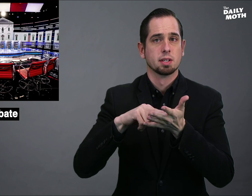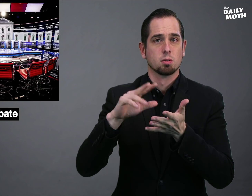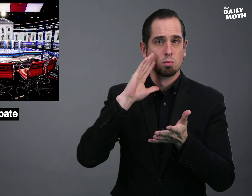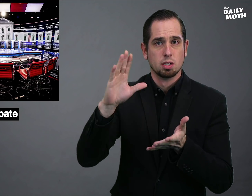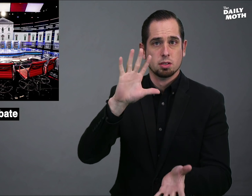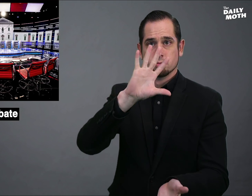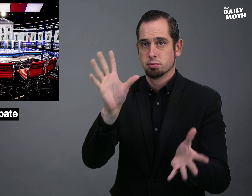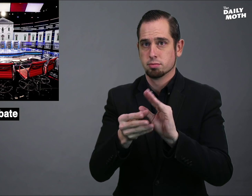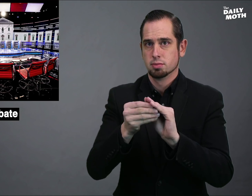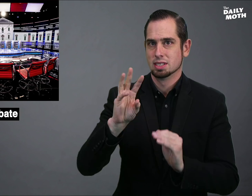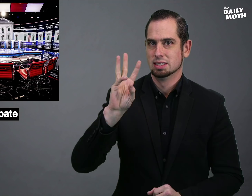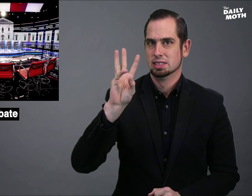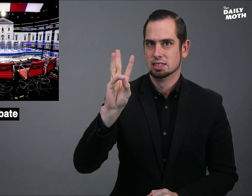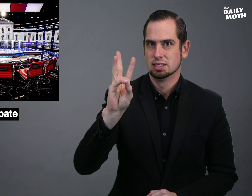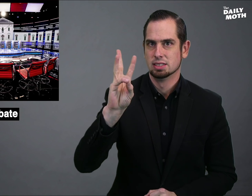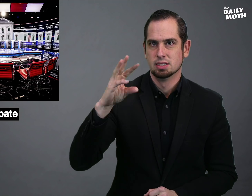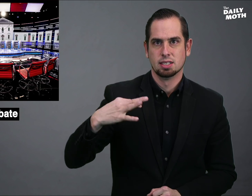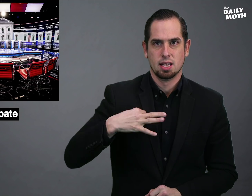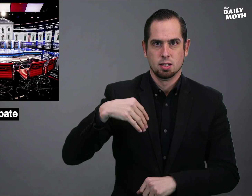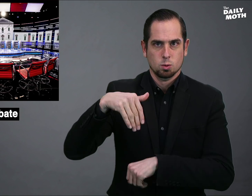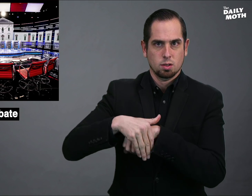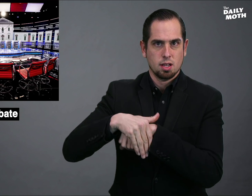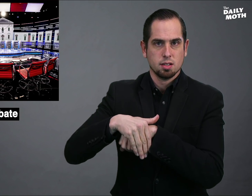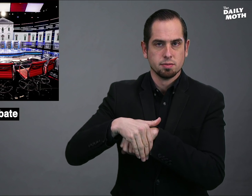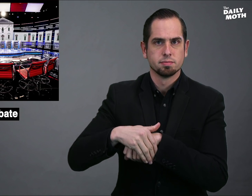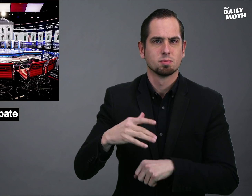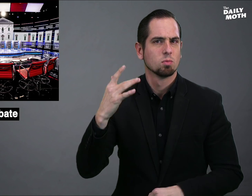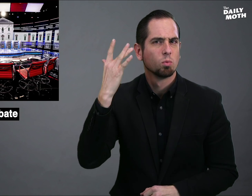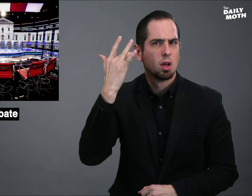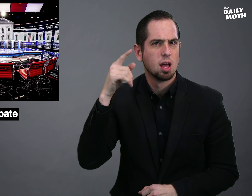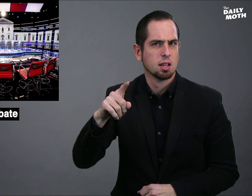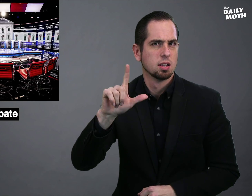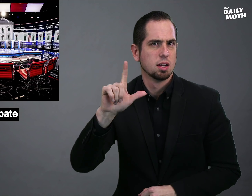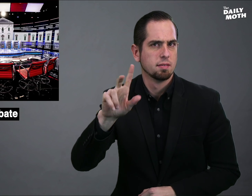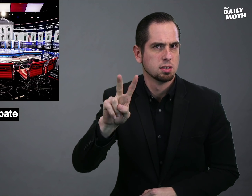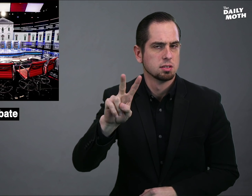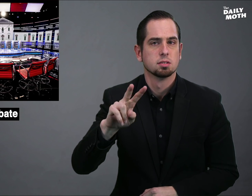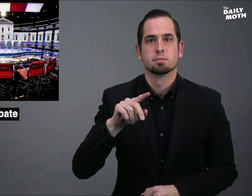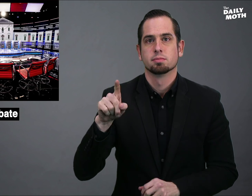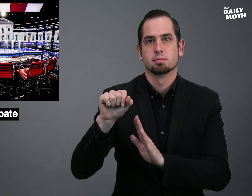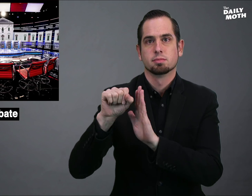So there will be a total of six candidates tonight. Why Las Vegas?